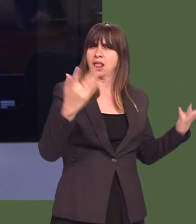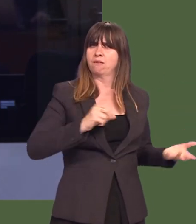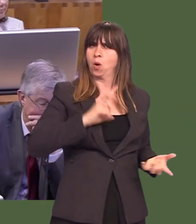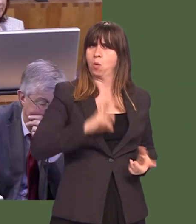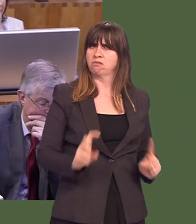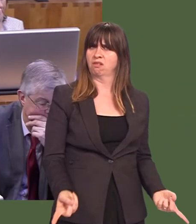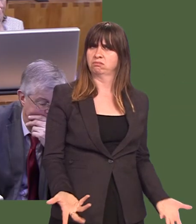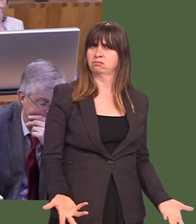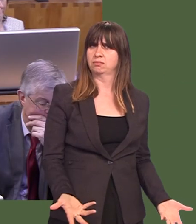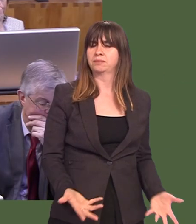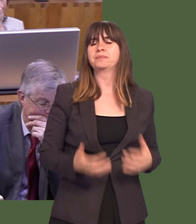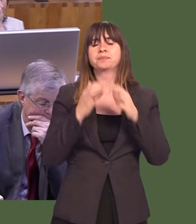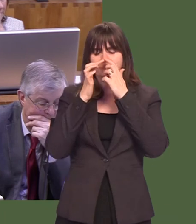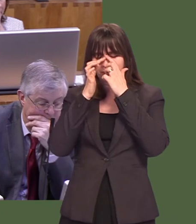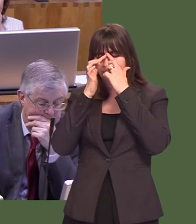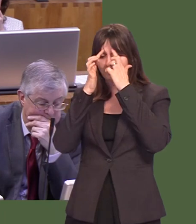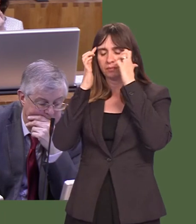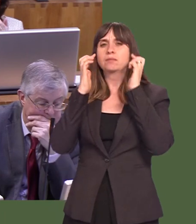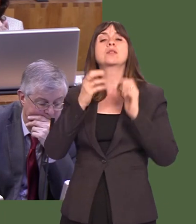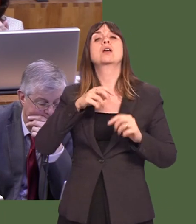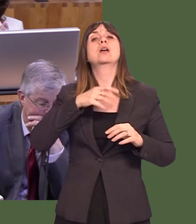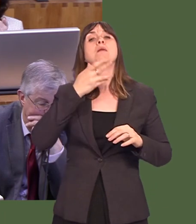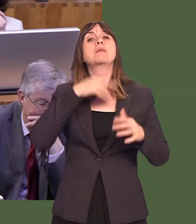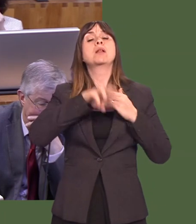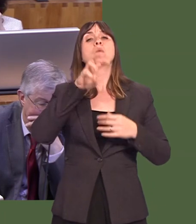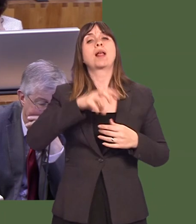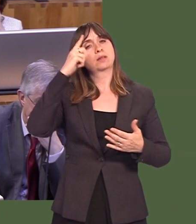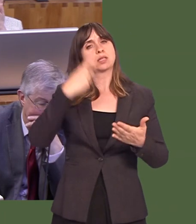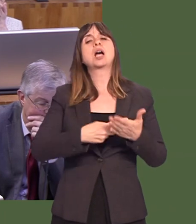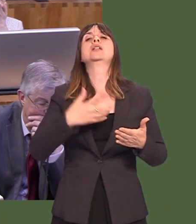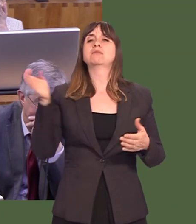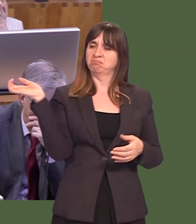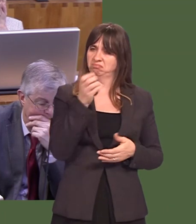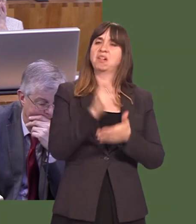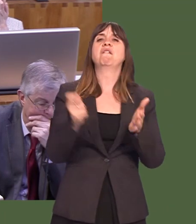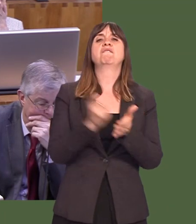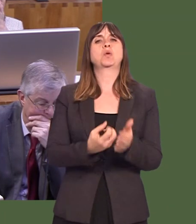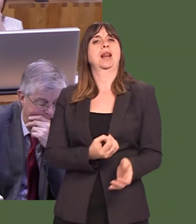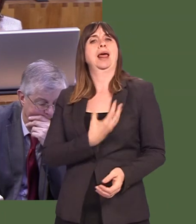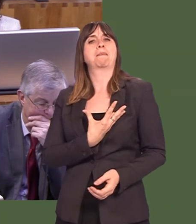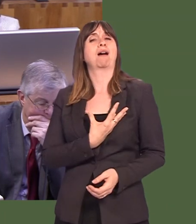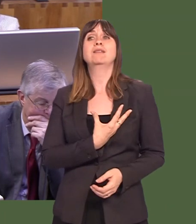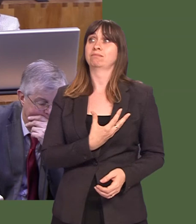Carwyn Jones: Iím fully aware of the fact that the people of Wales decided that there should be a Labour-led Government in Wales last year.